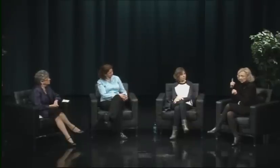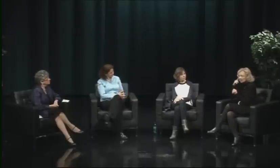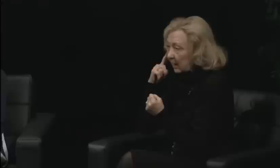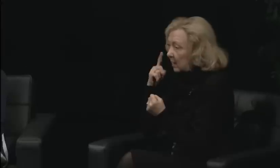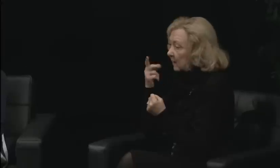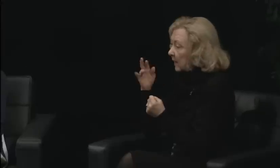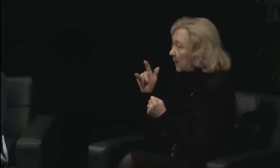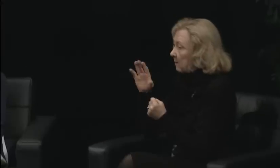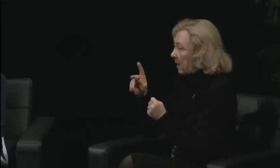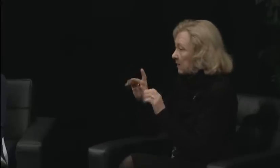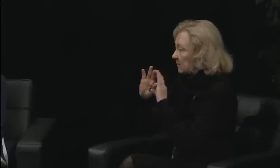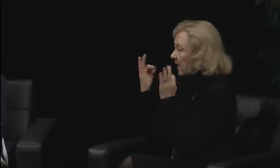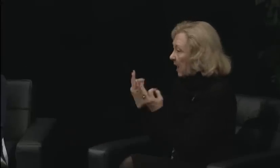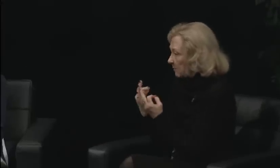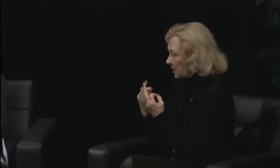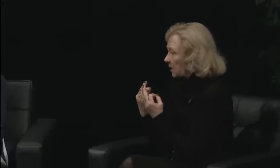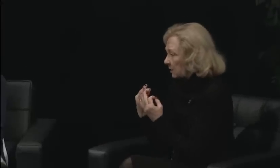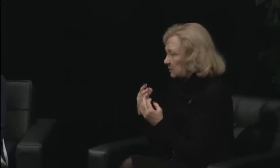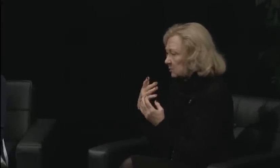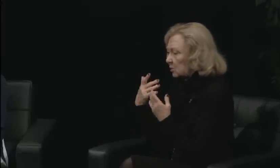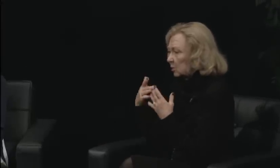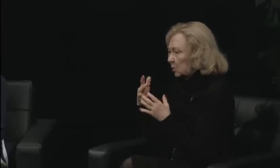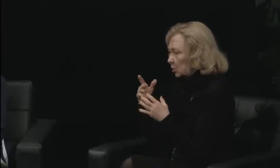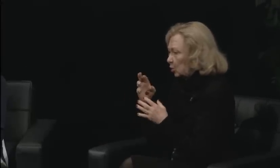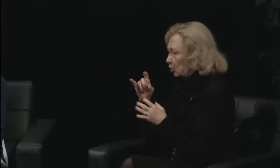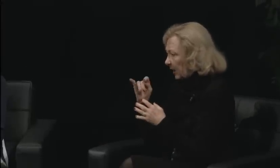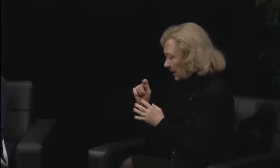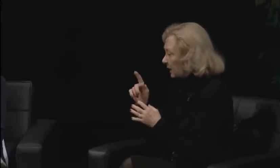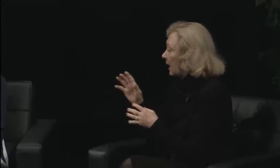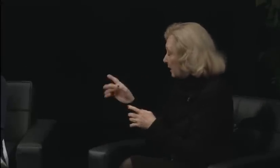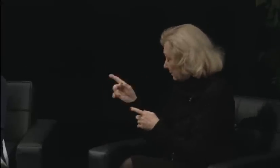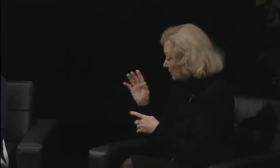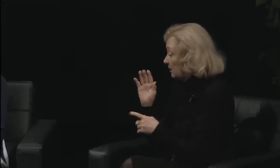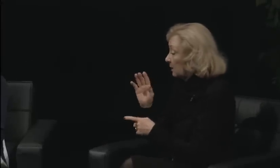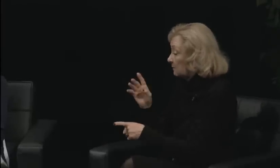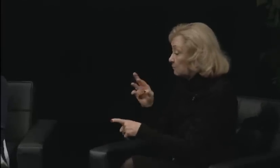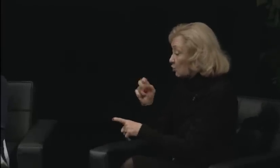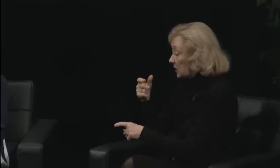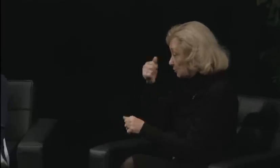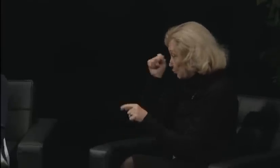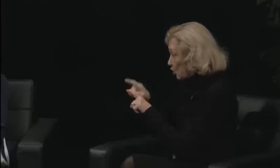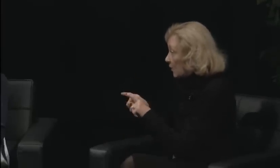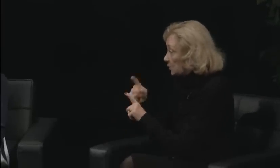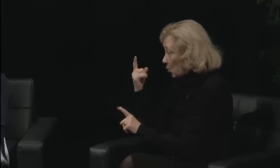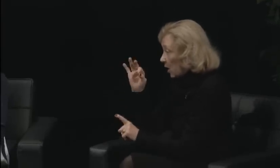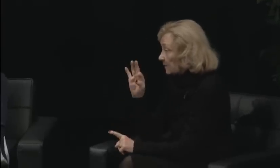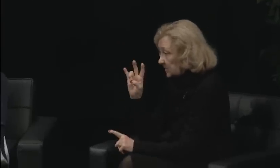But they didn't use Brigetta as much as they could have. She wasn't as comfortable being in front of the camera